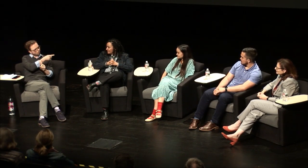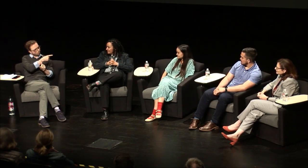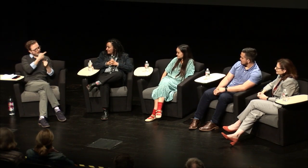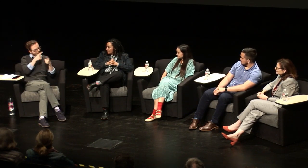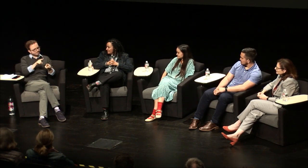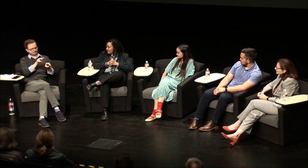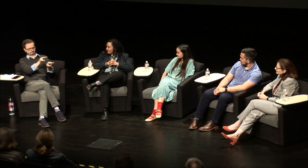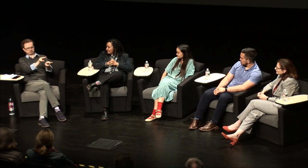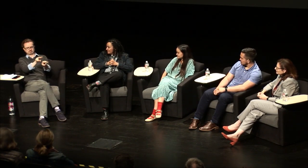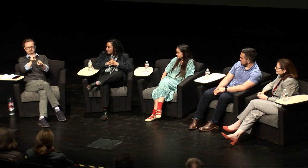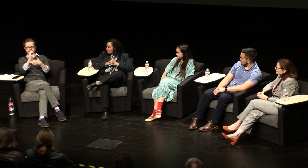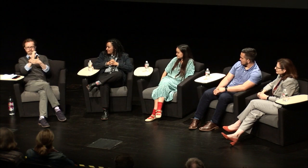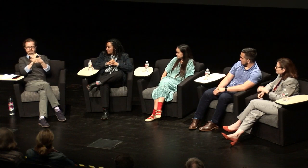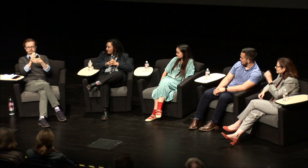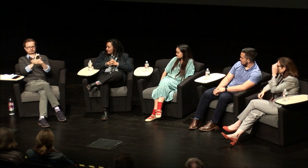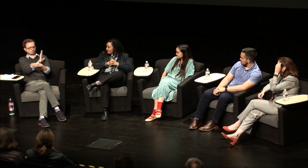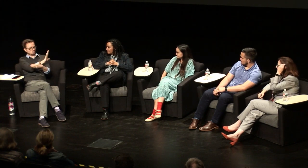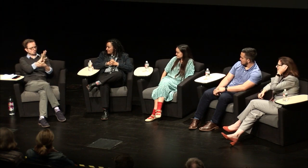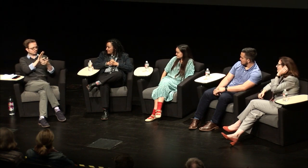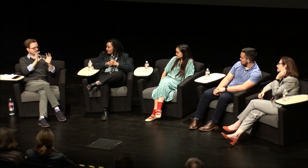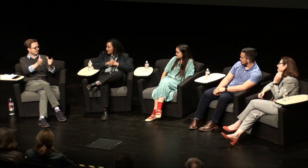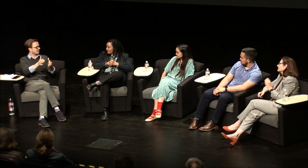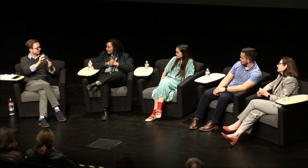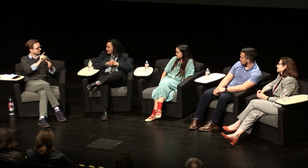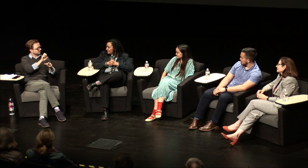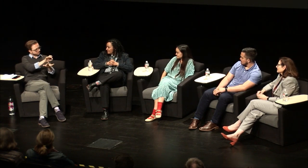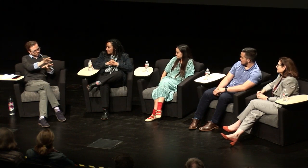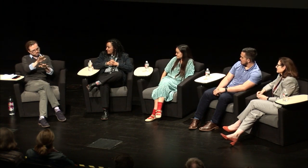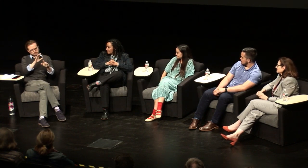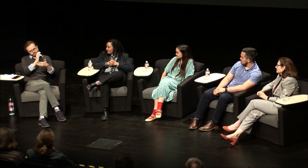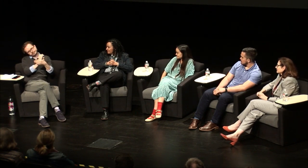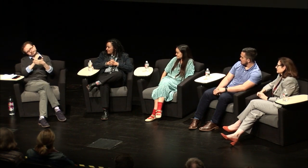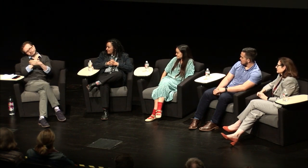dealing with hearing people so I'm just kind of wondering like in terms of your